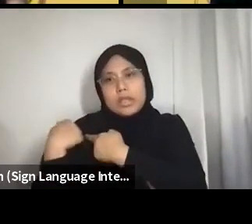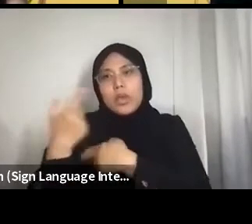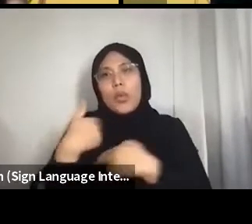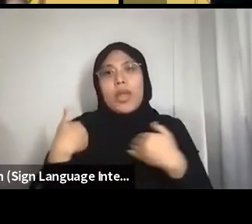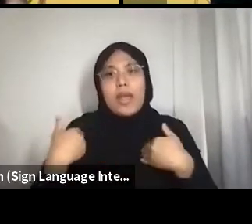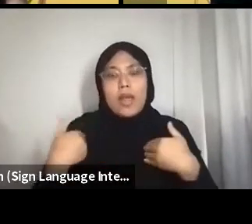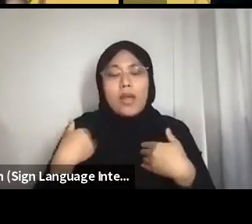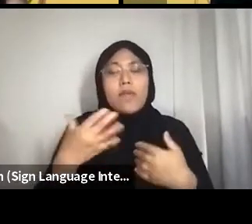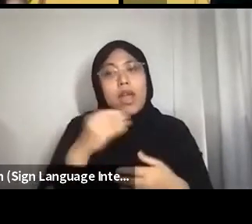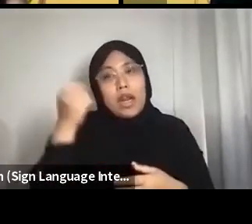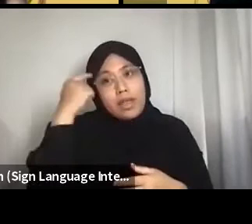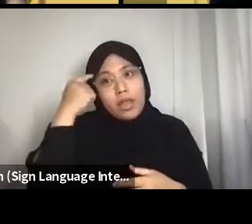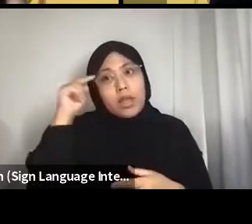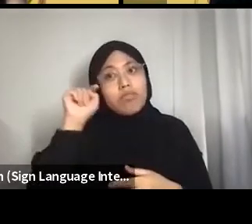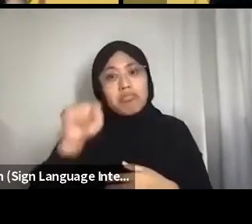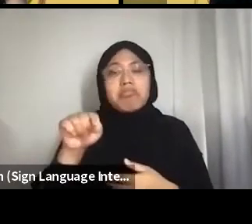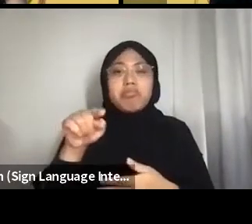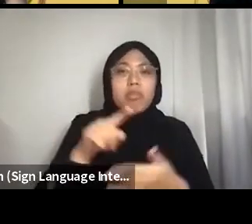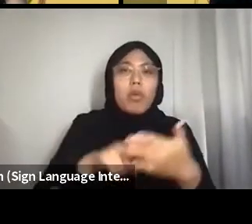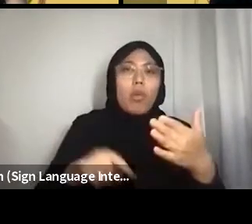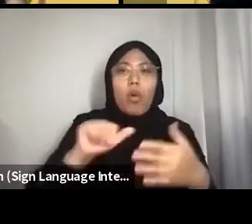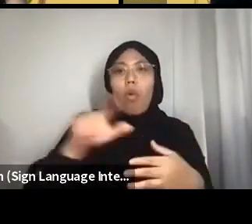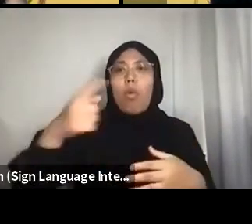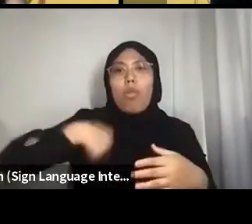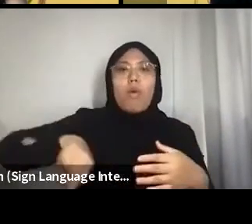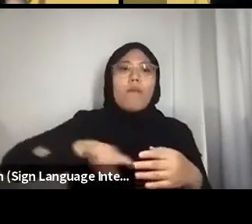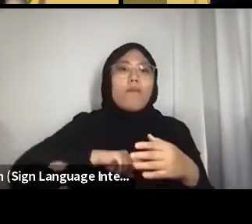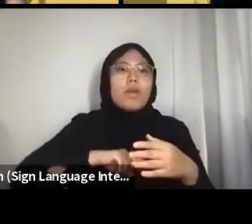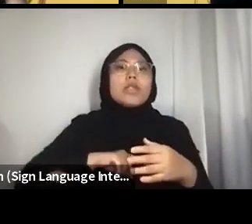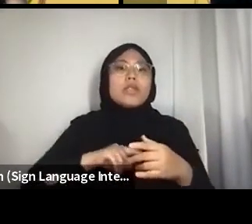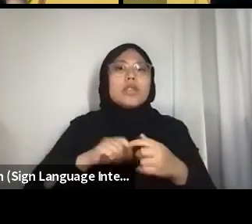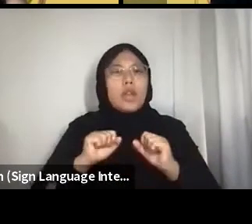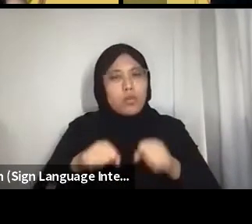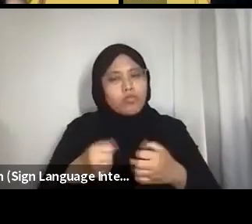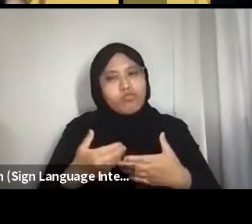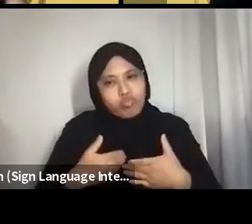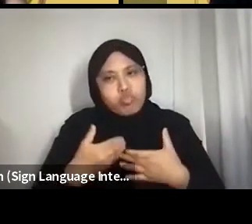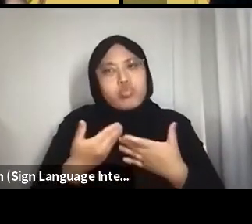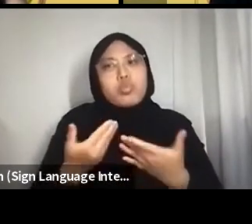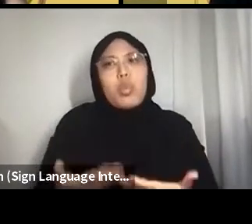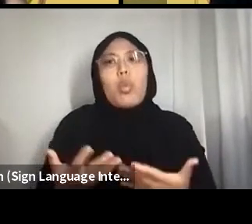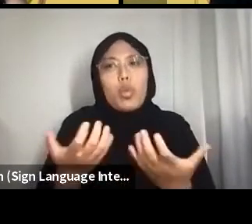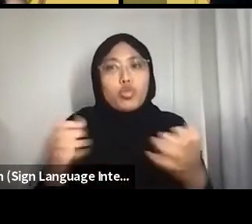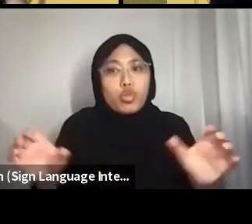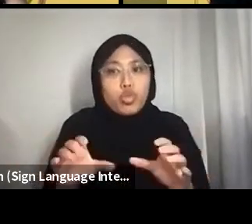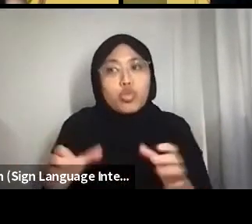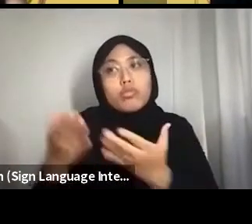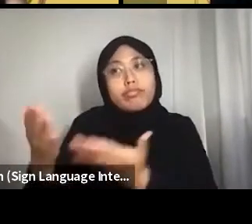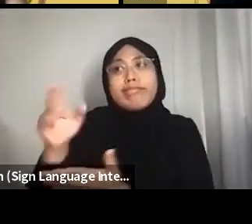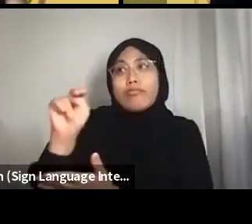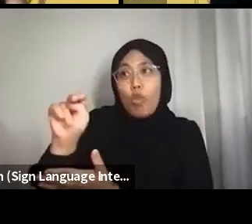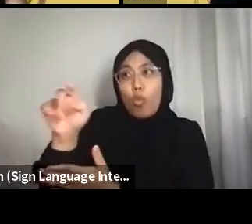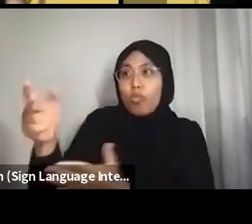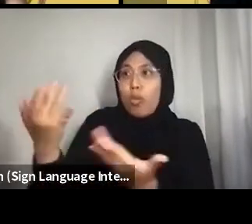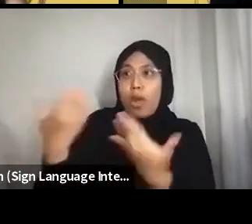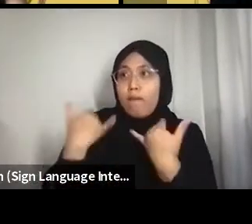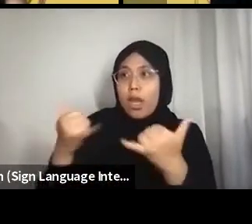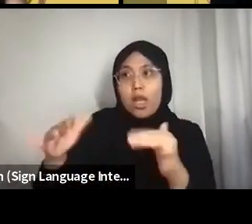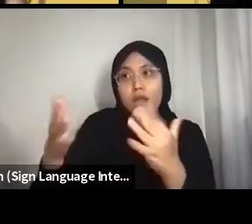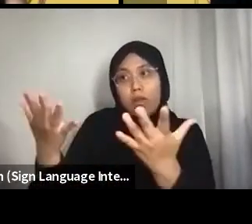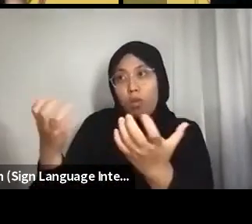I think that’s what all of us are committed to as well. nor, do you have anything to add?